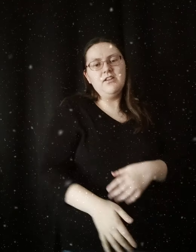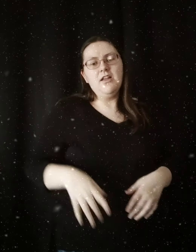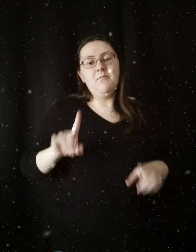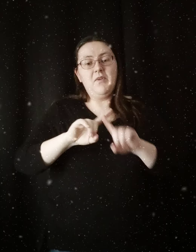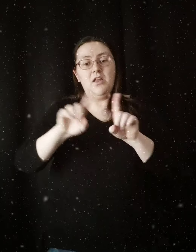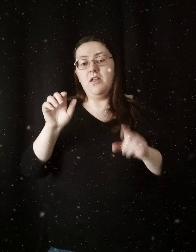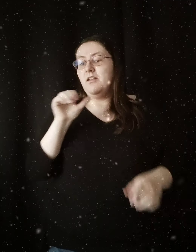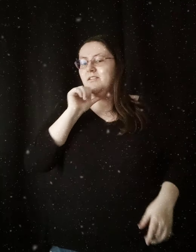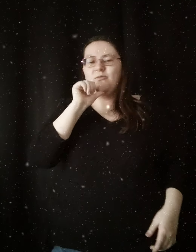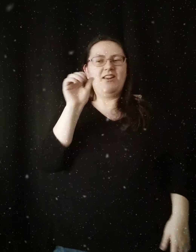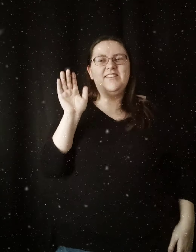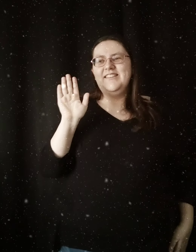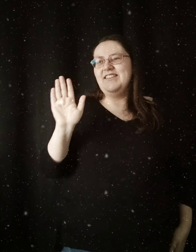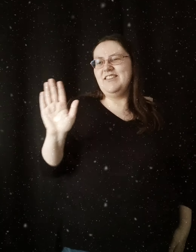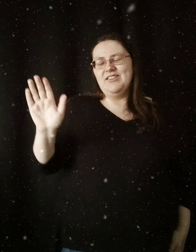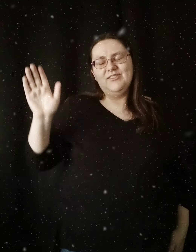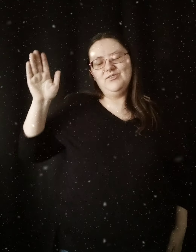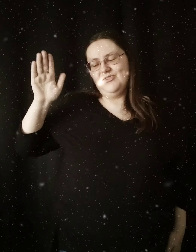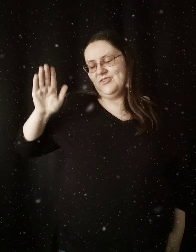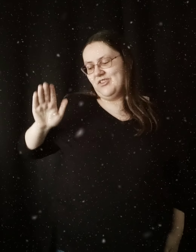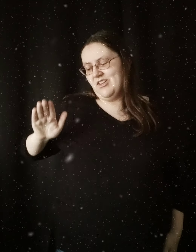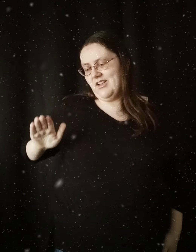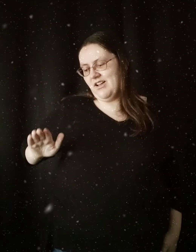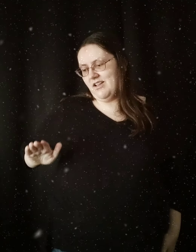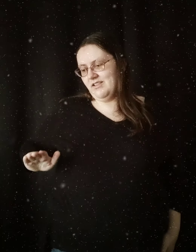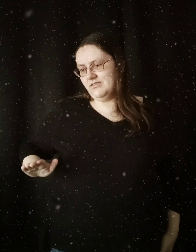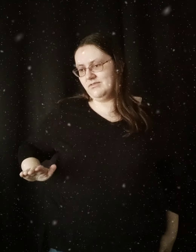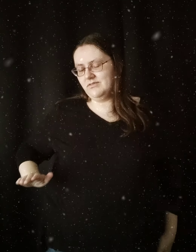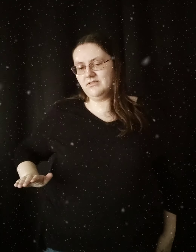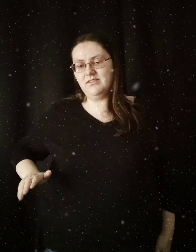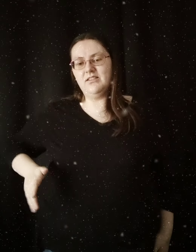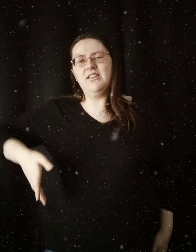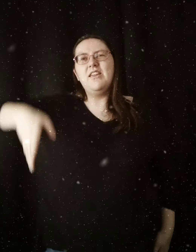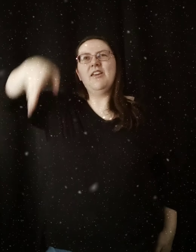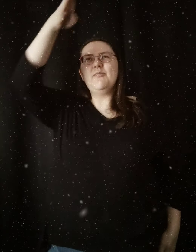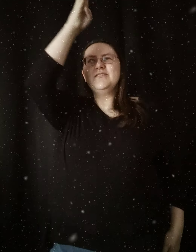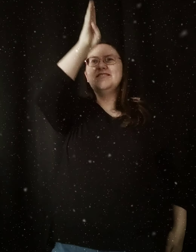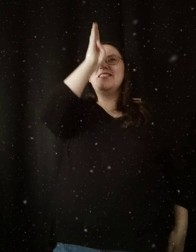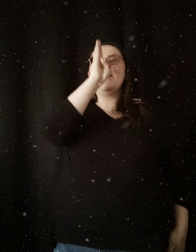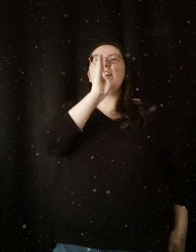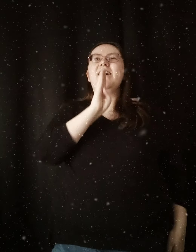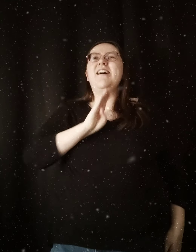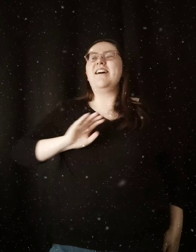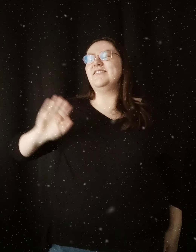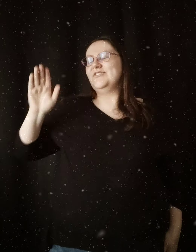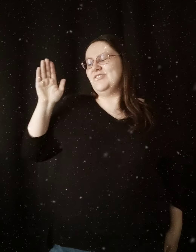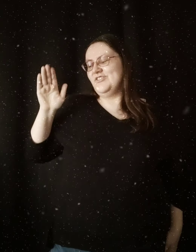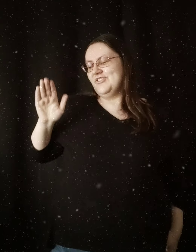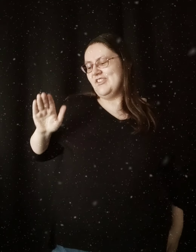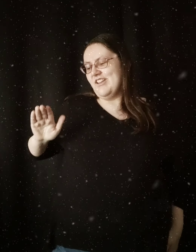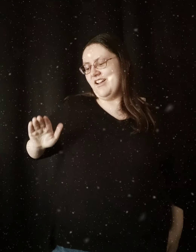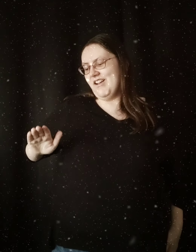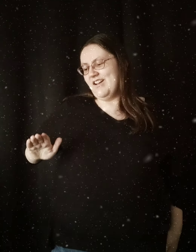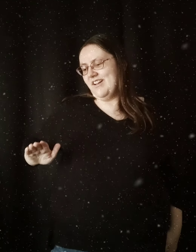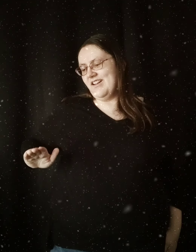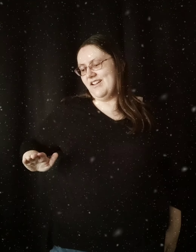But it wasn't his child It was God's child